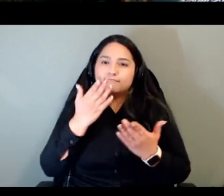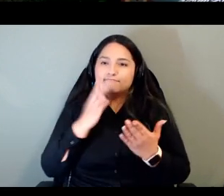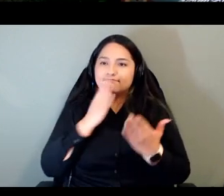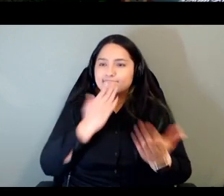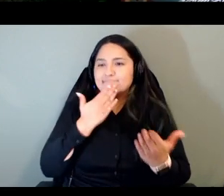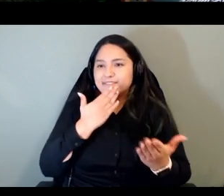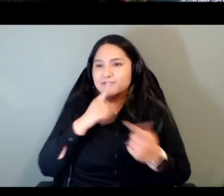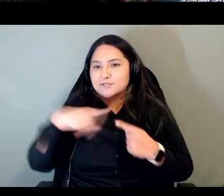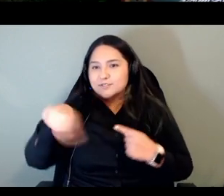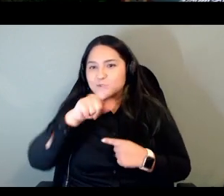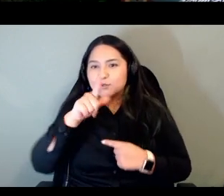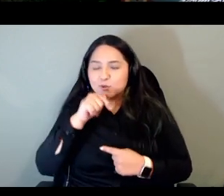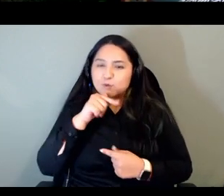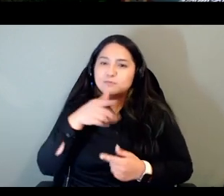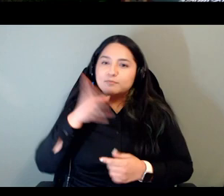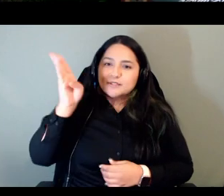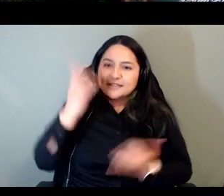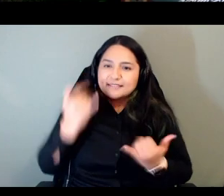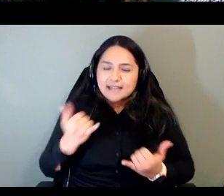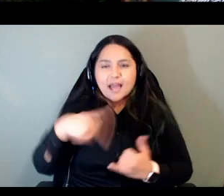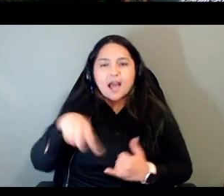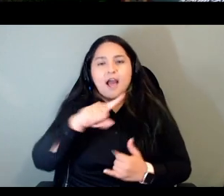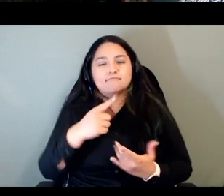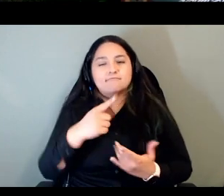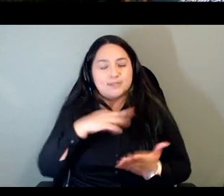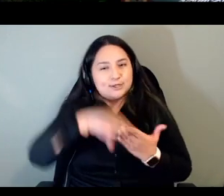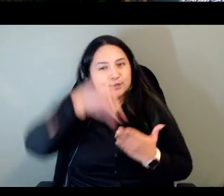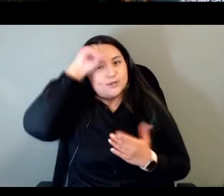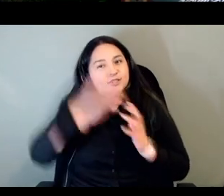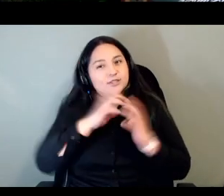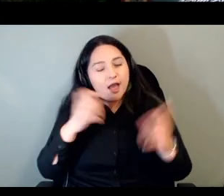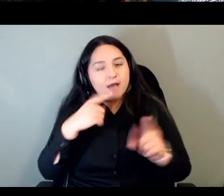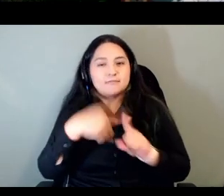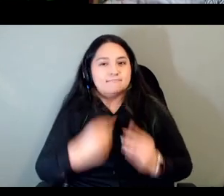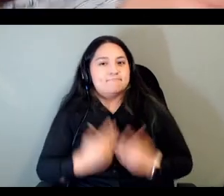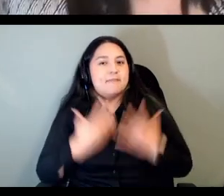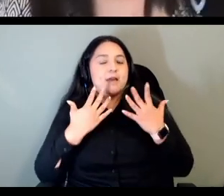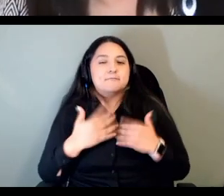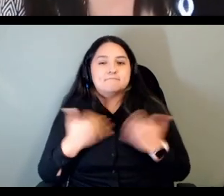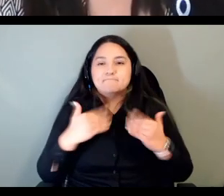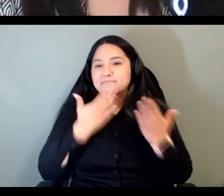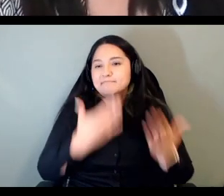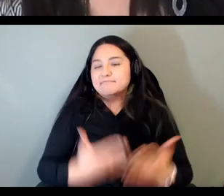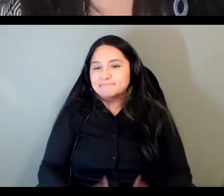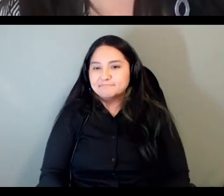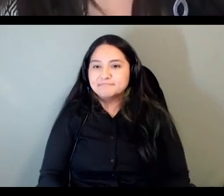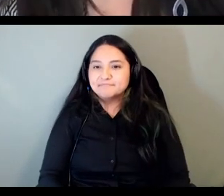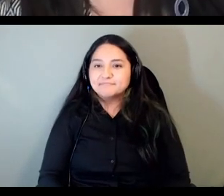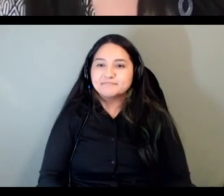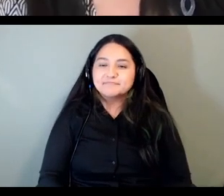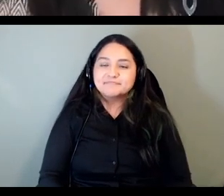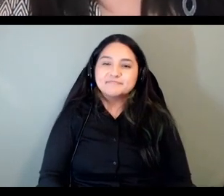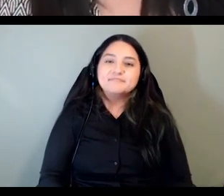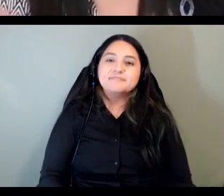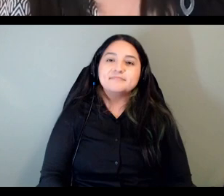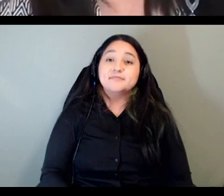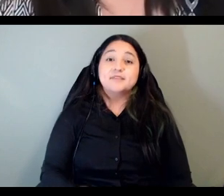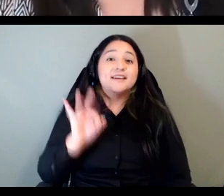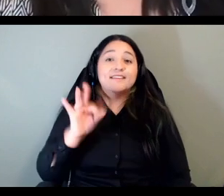much and and am inspired by all of your work mahalo okay so and if anyone in the chat knows